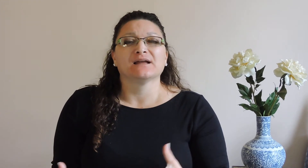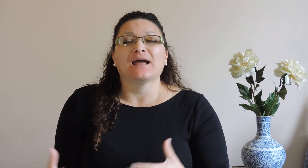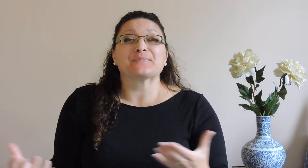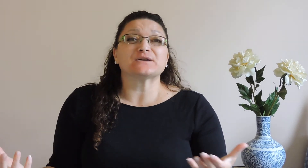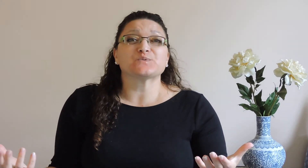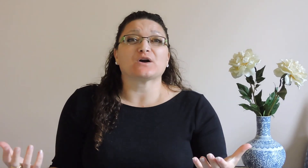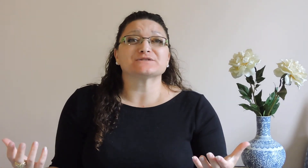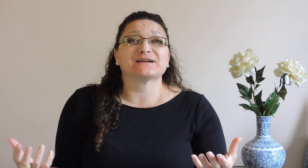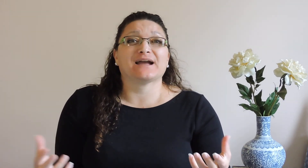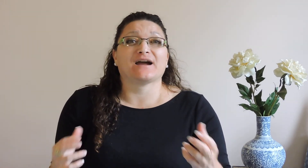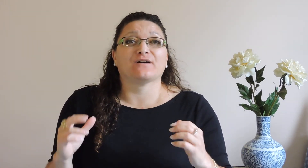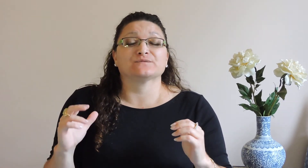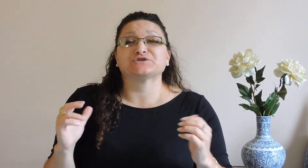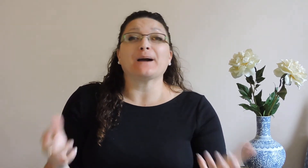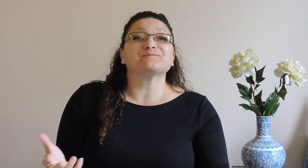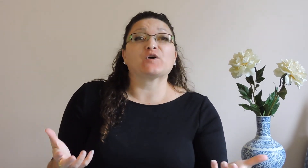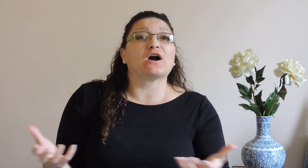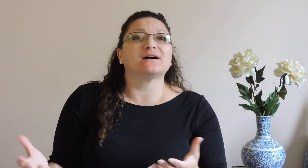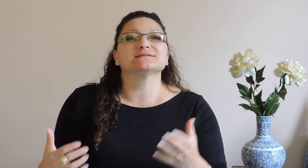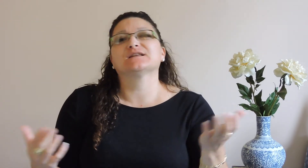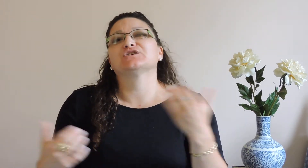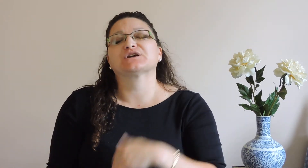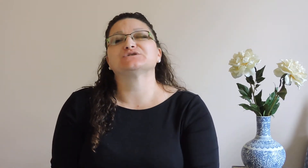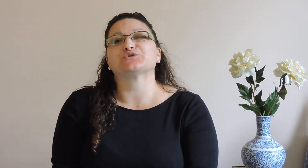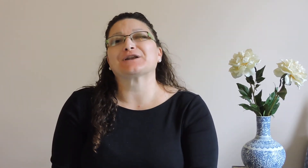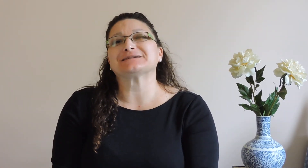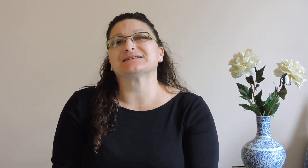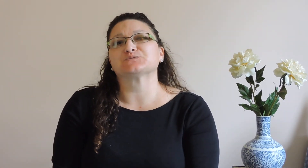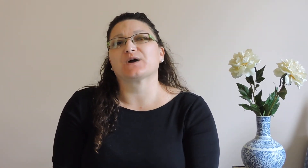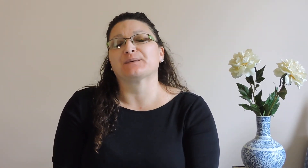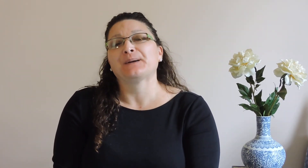And plus, we also have Shop for Cause so you can join us as well.